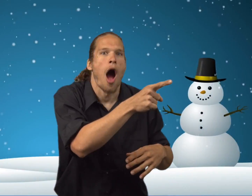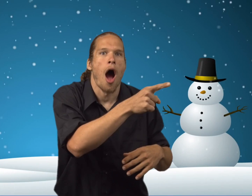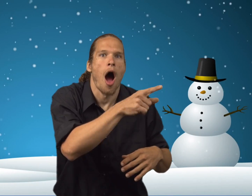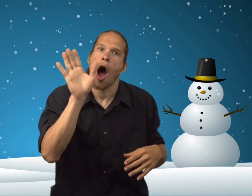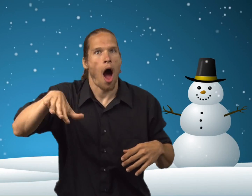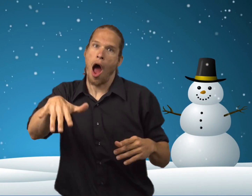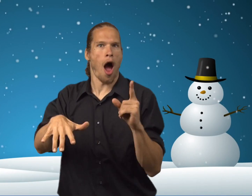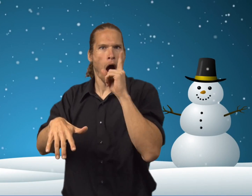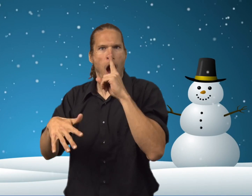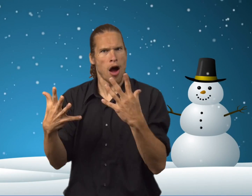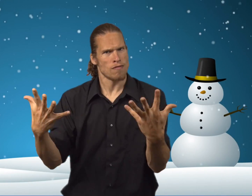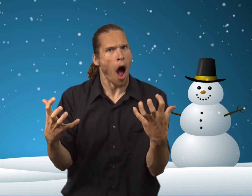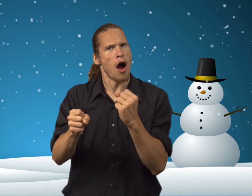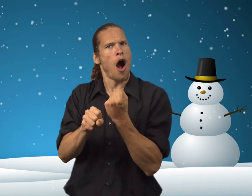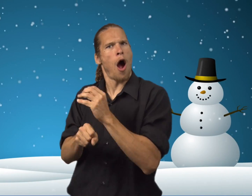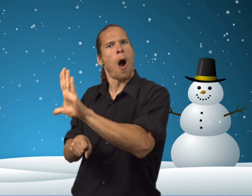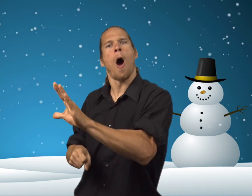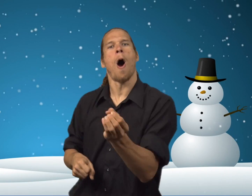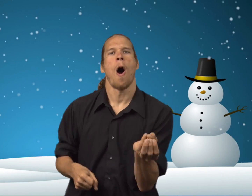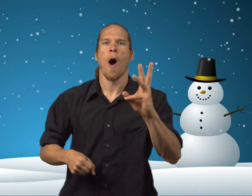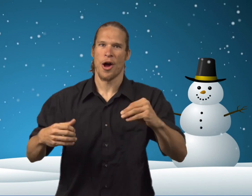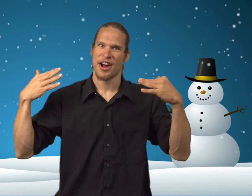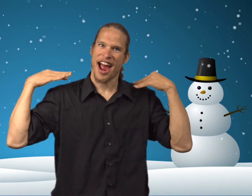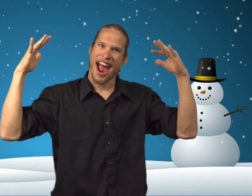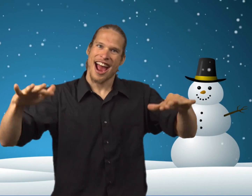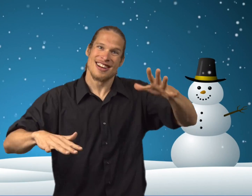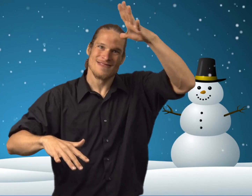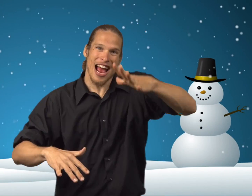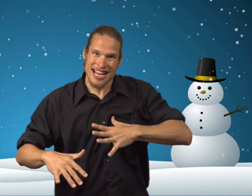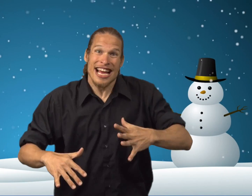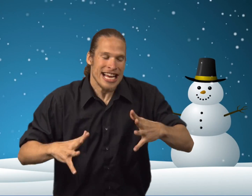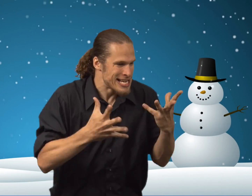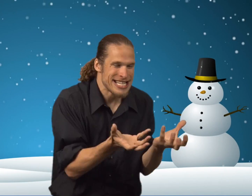And the mouse said, "Hey, I want to make our own snowman."